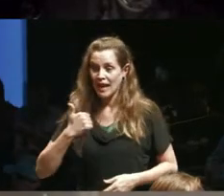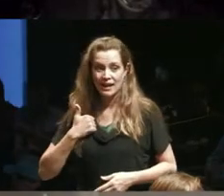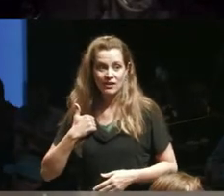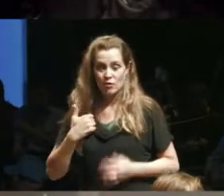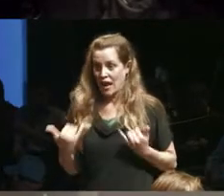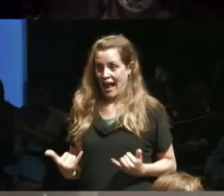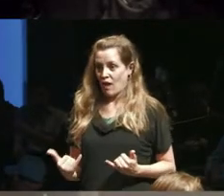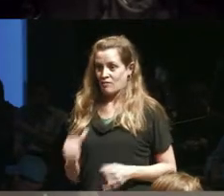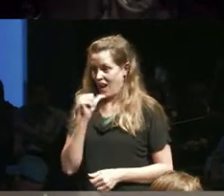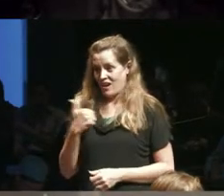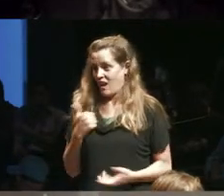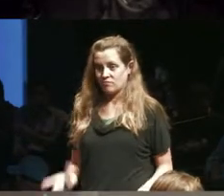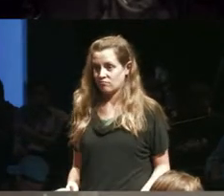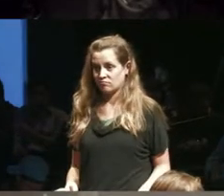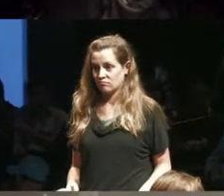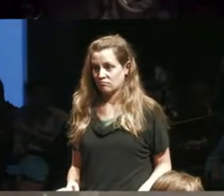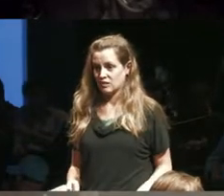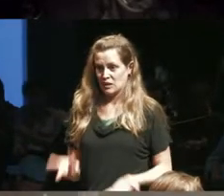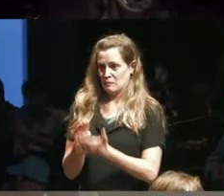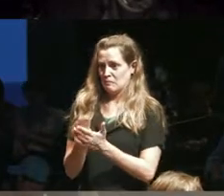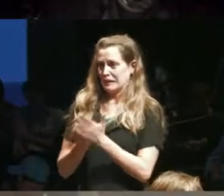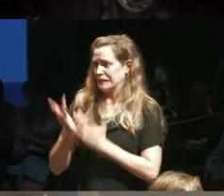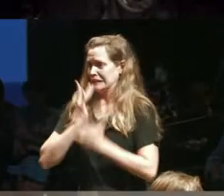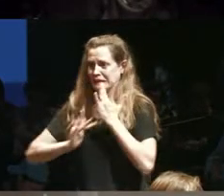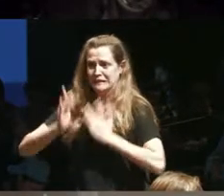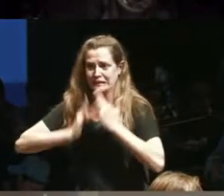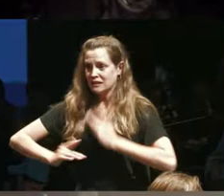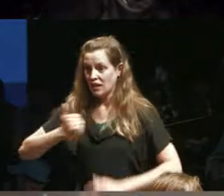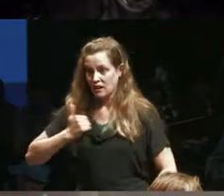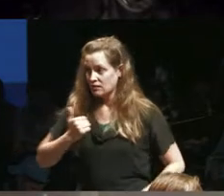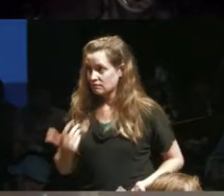it's not the present we do have scarcity of resources here so I think we I think